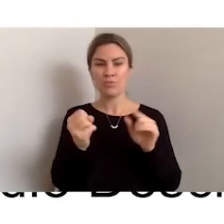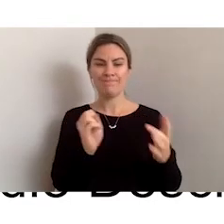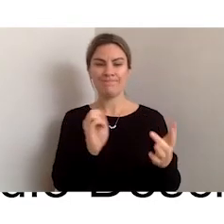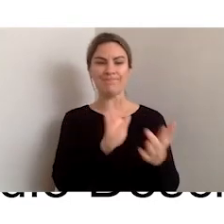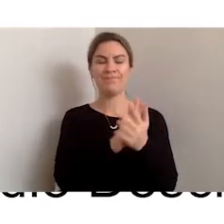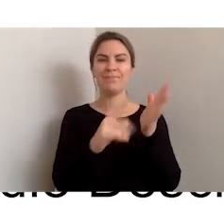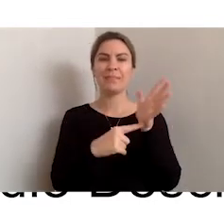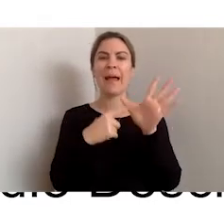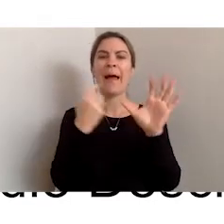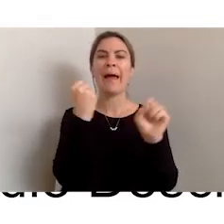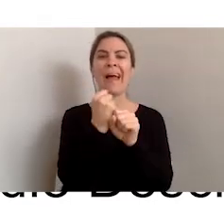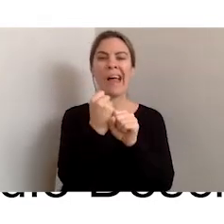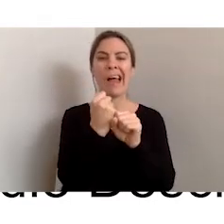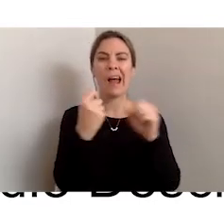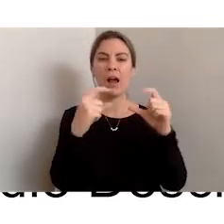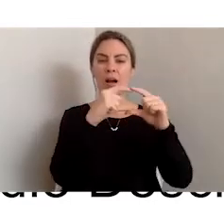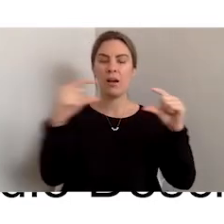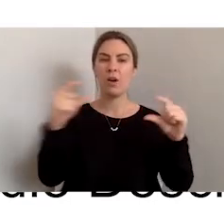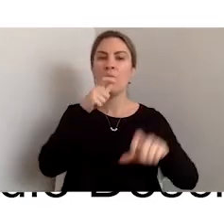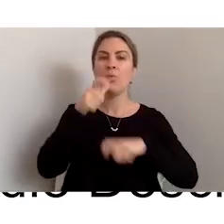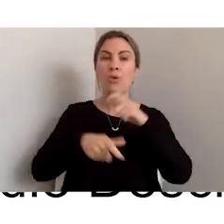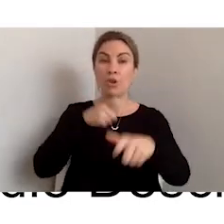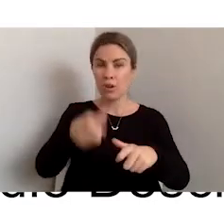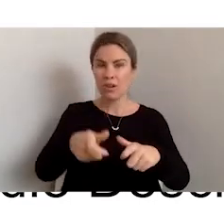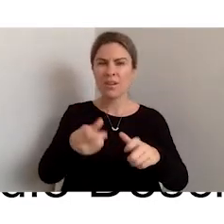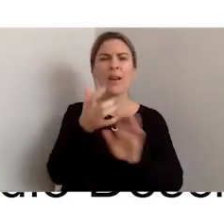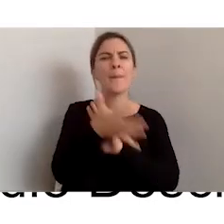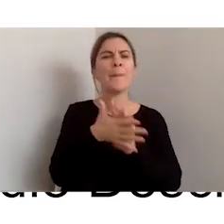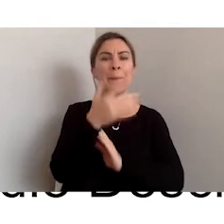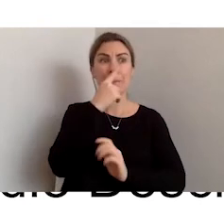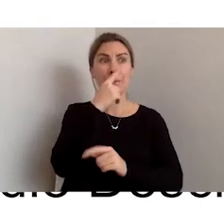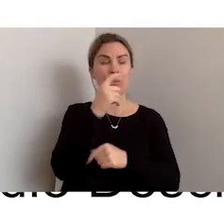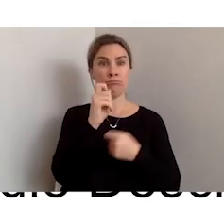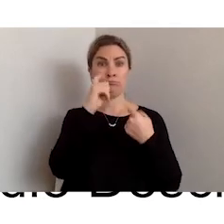people can actually understand what that link is about. If you have a